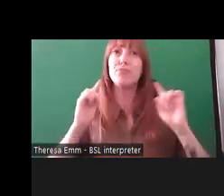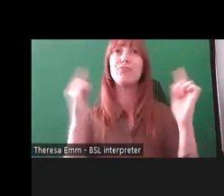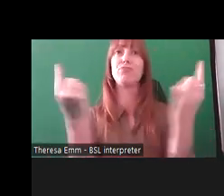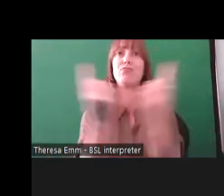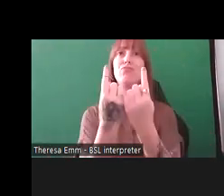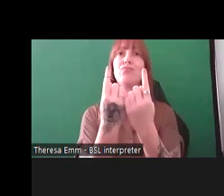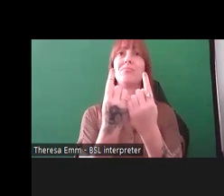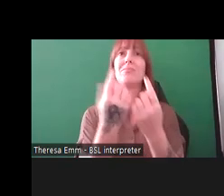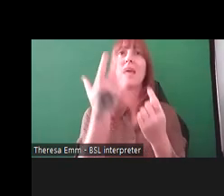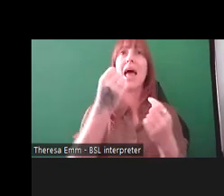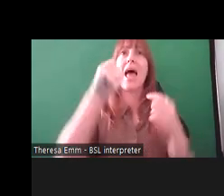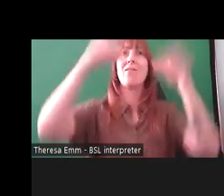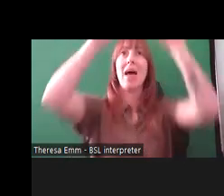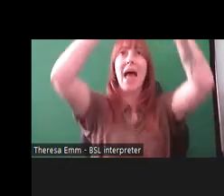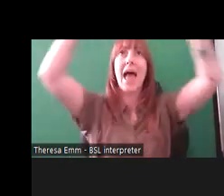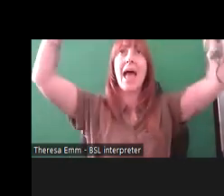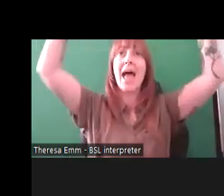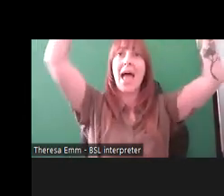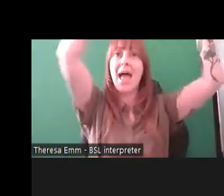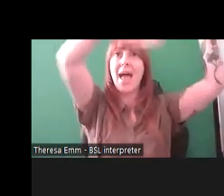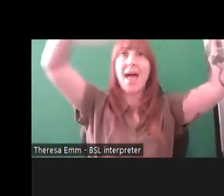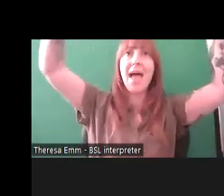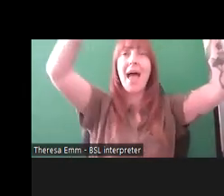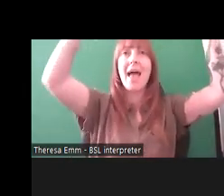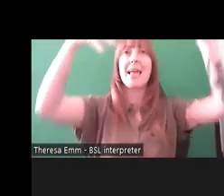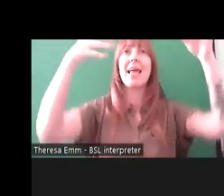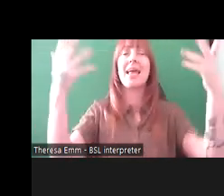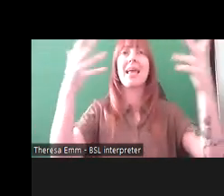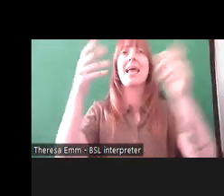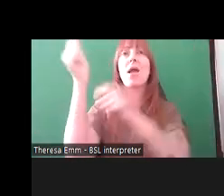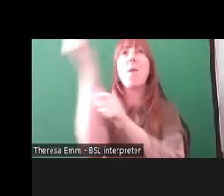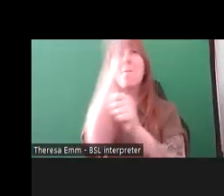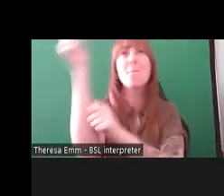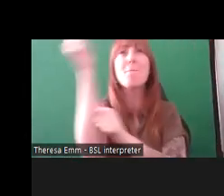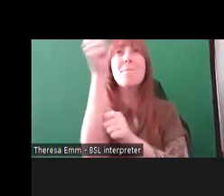hanging up high, a large banner that says 'Nothing About Us Without Us' in very colourful writing